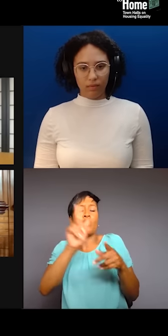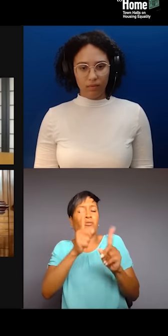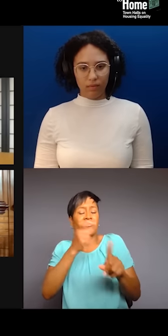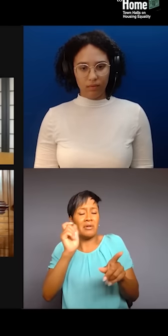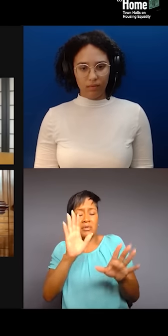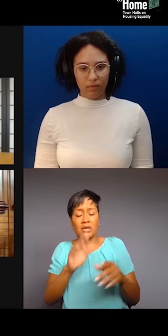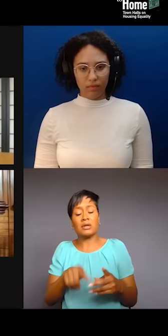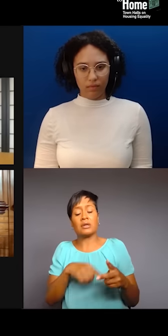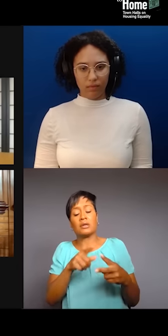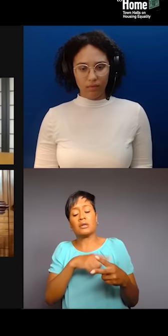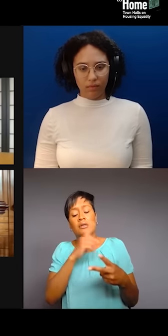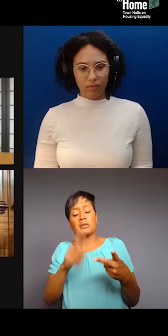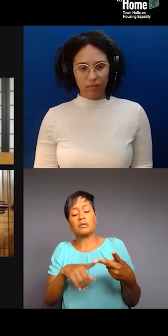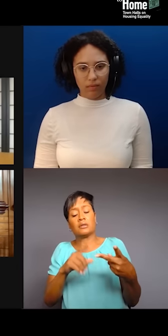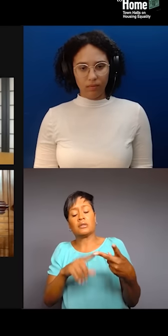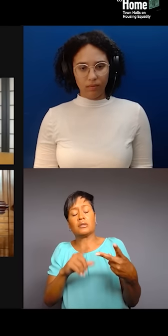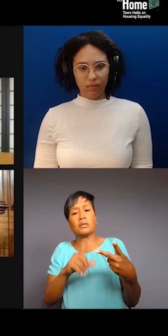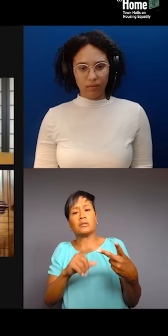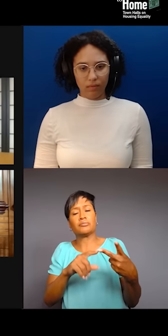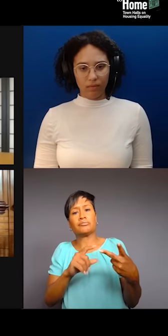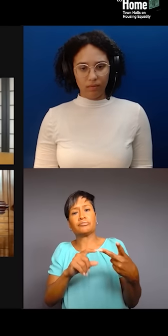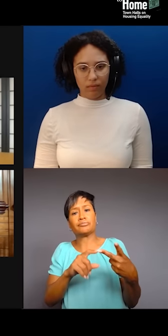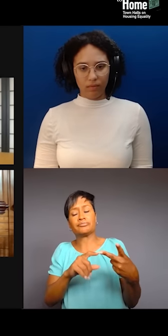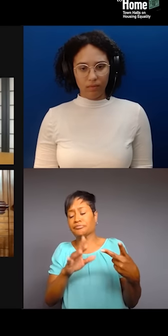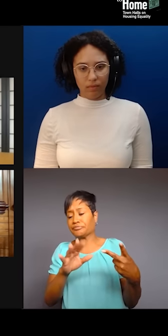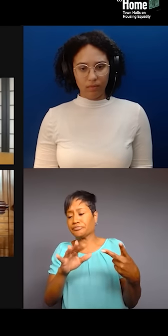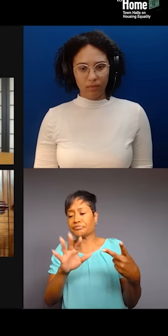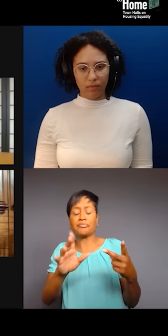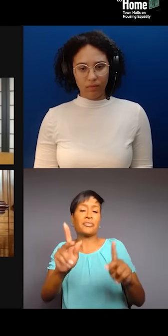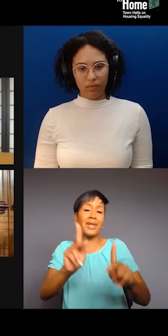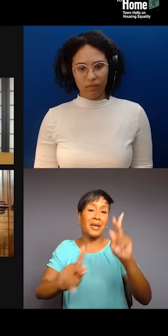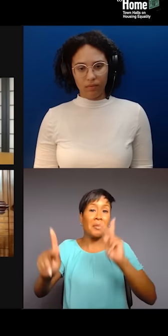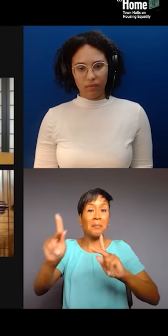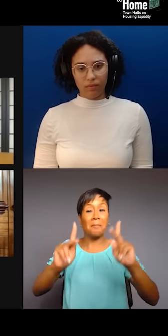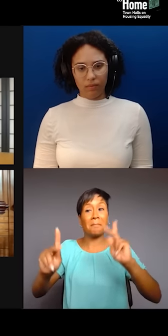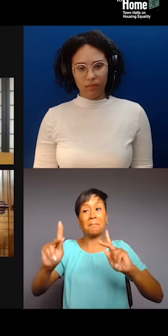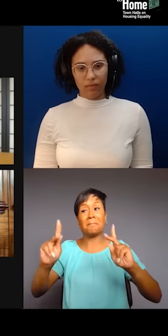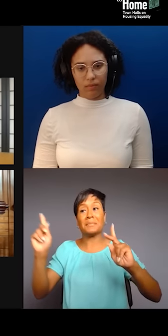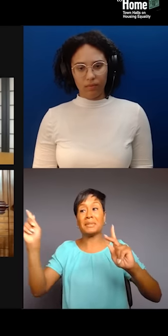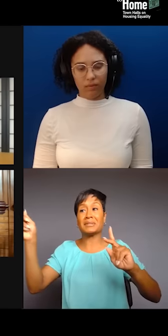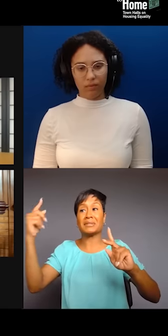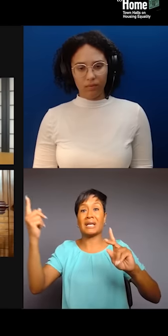folks extracting our majesty, I think we need to look at, you know, hip hop